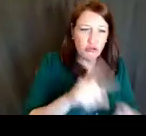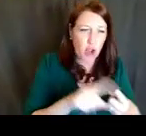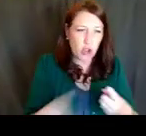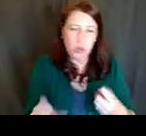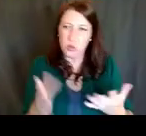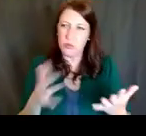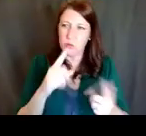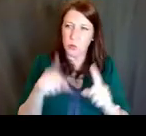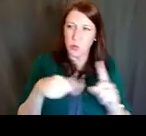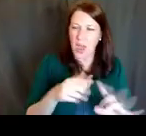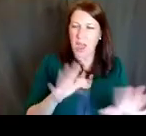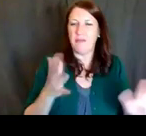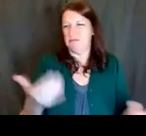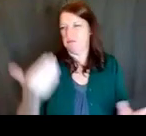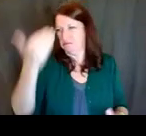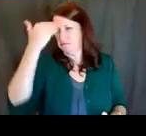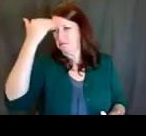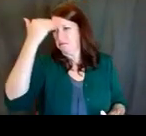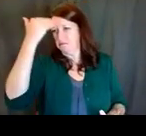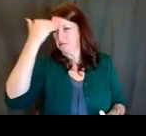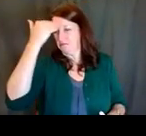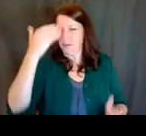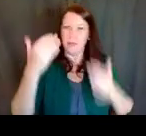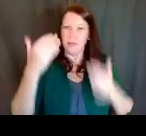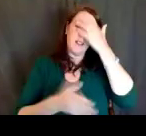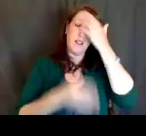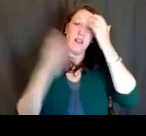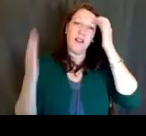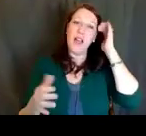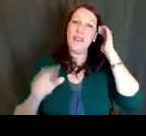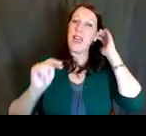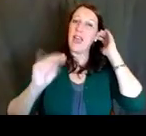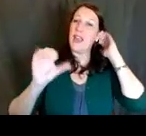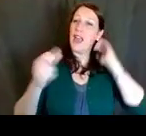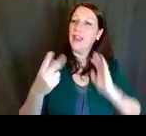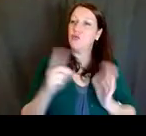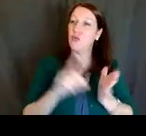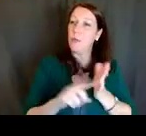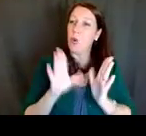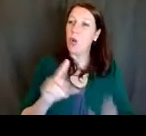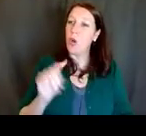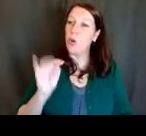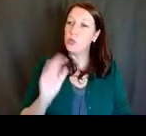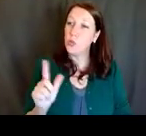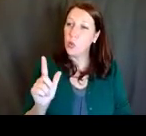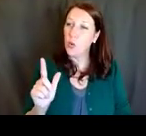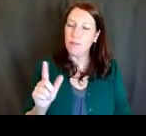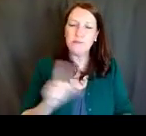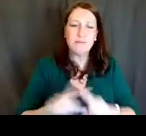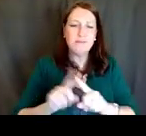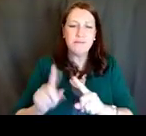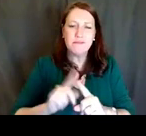Next is the NIH Reporter tool for funded projects. This can show you lots of information about the types of projects,